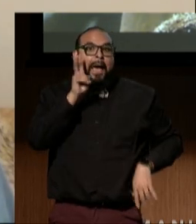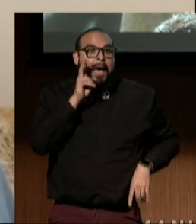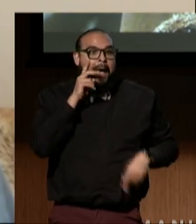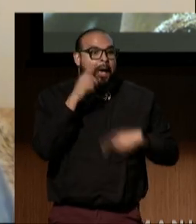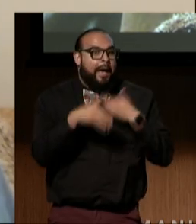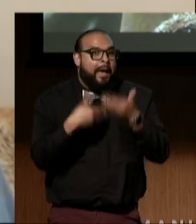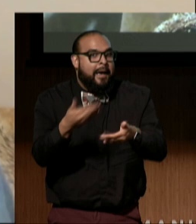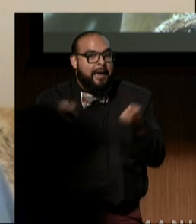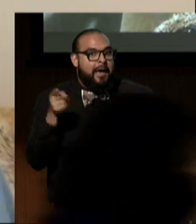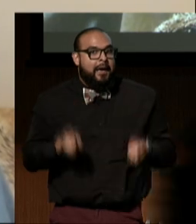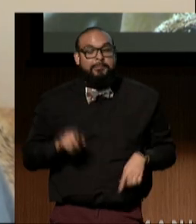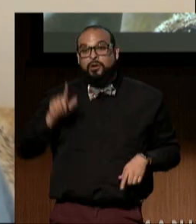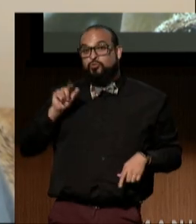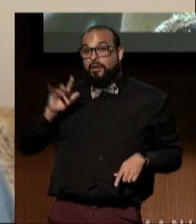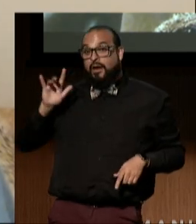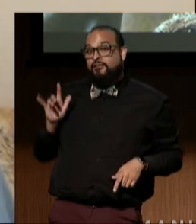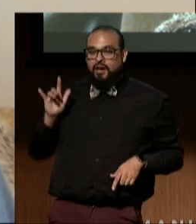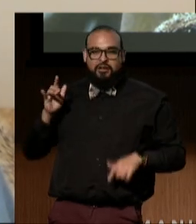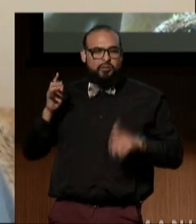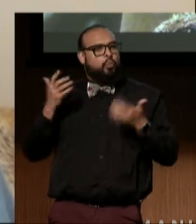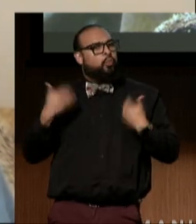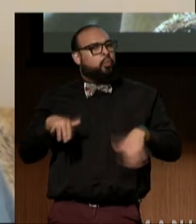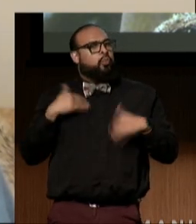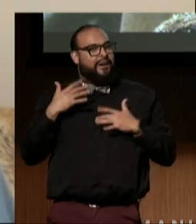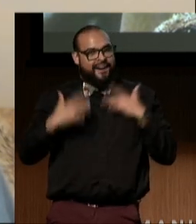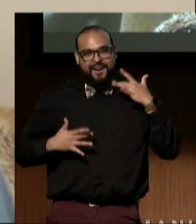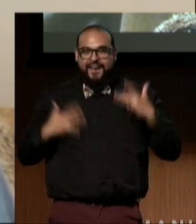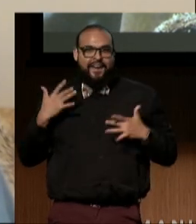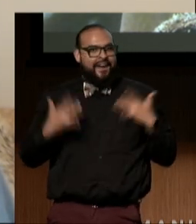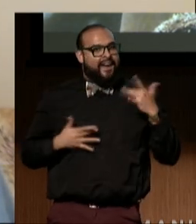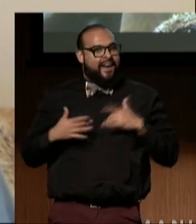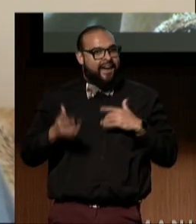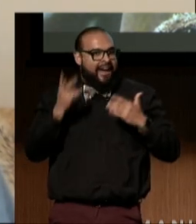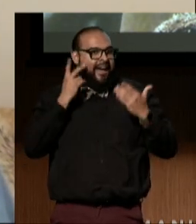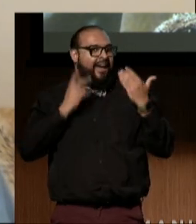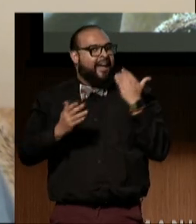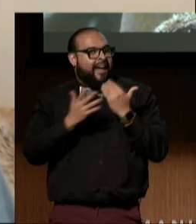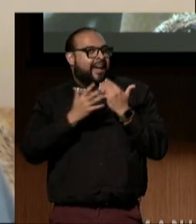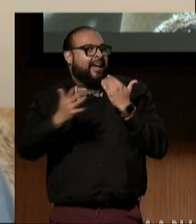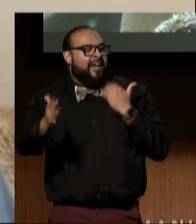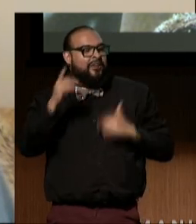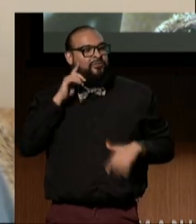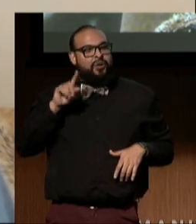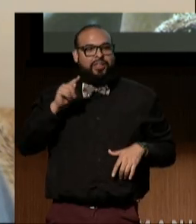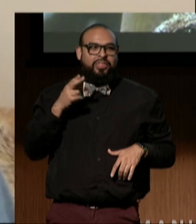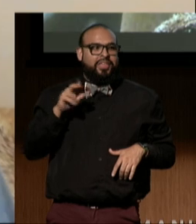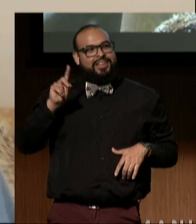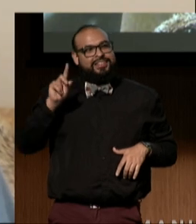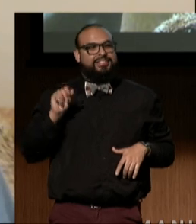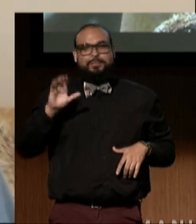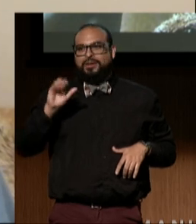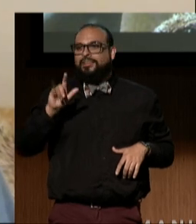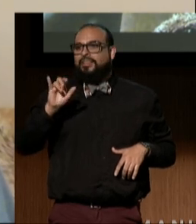In 2025, we have really exciting things in store for the disability collection. We're excited to share those with you.